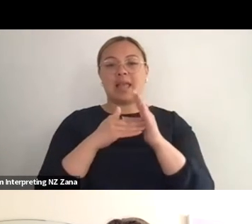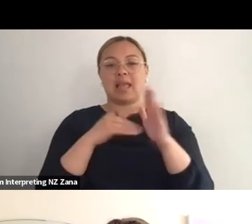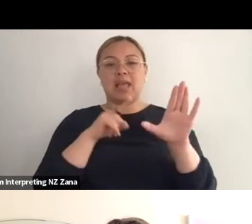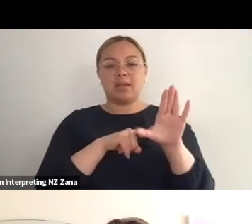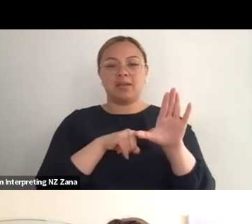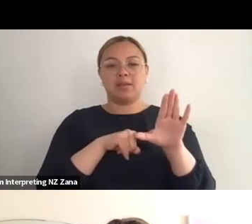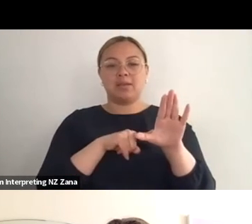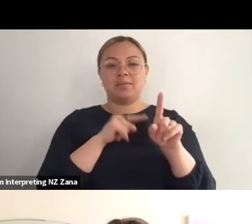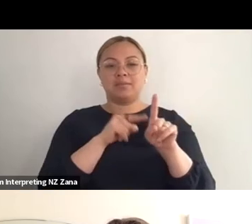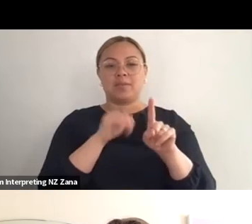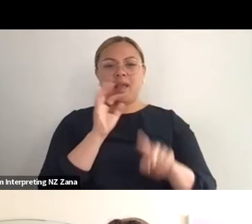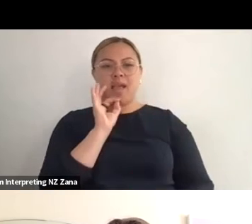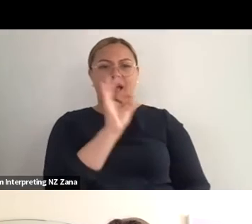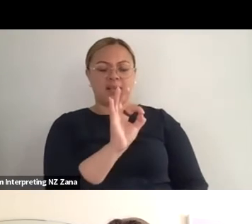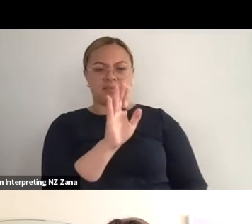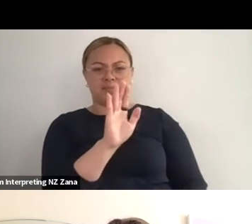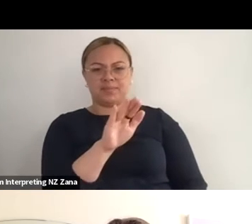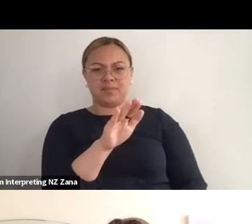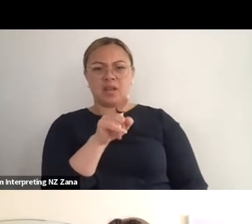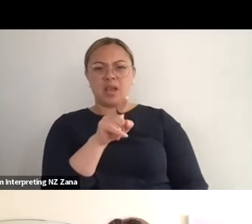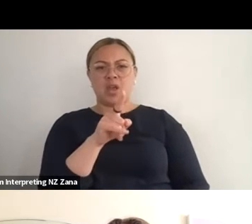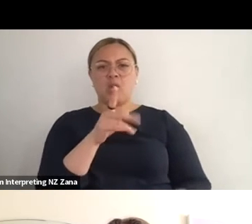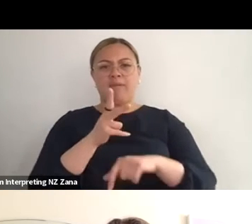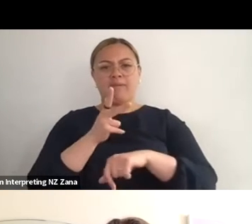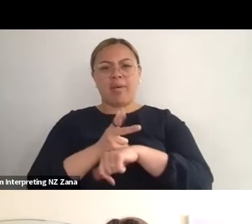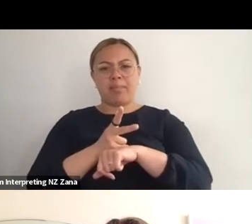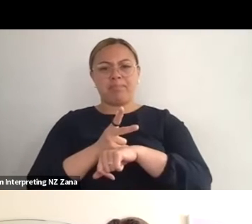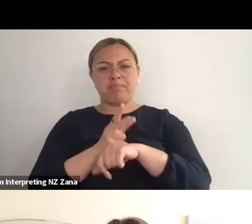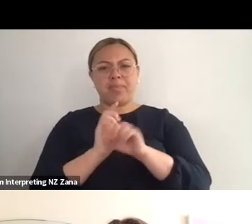you mentioned in your film at the very beginning about the new generation of disabled artists.